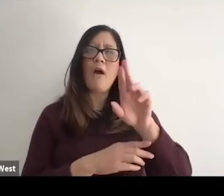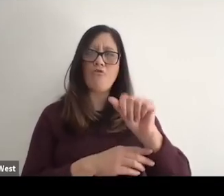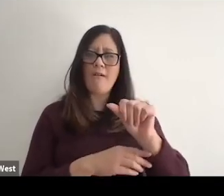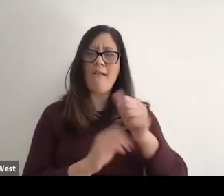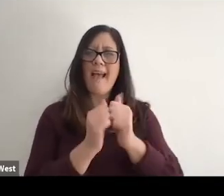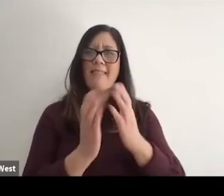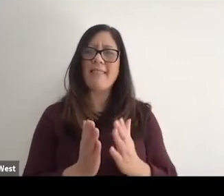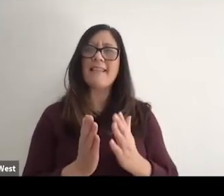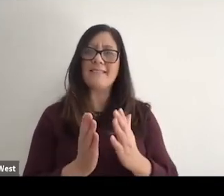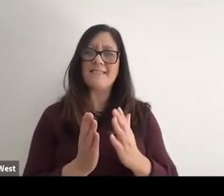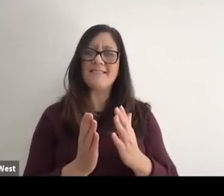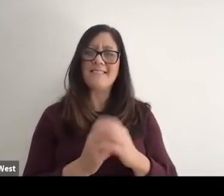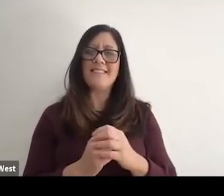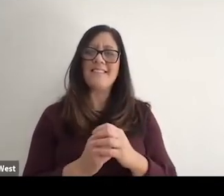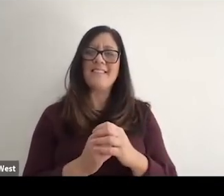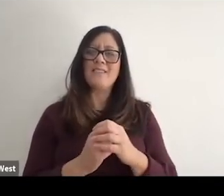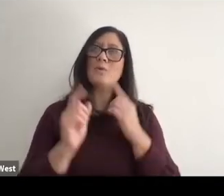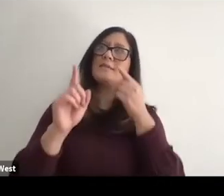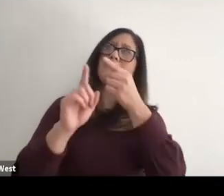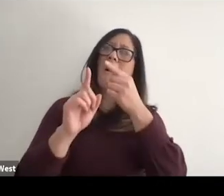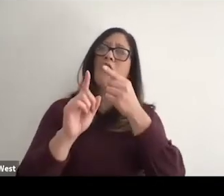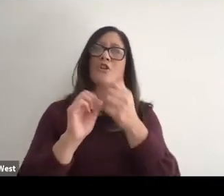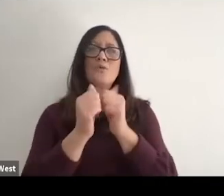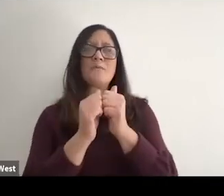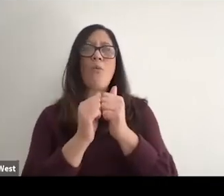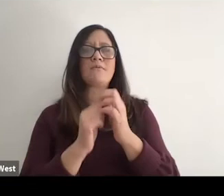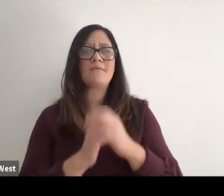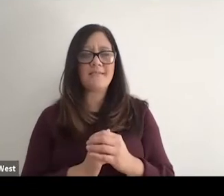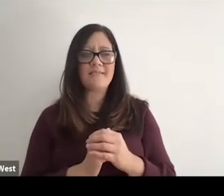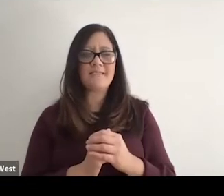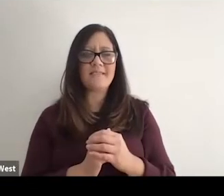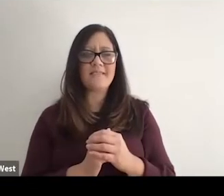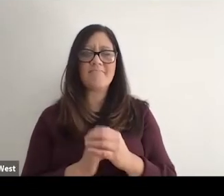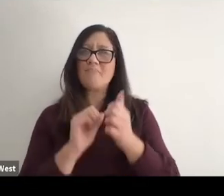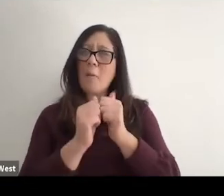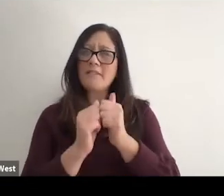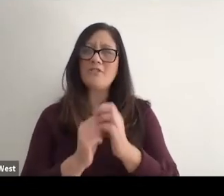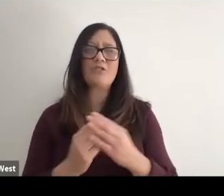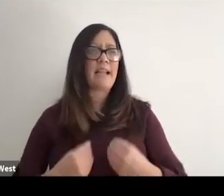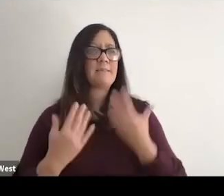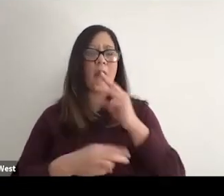excellence and inspire the world. And then myself and the CEO added